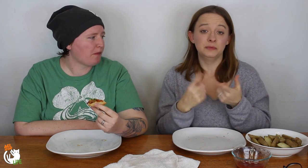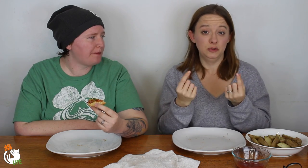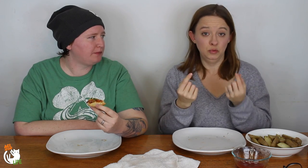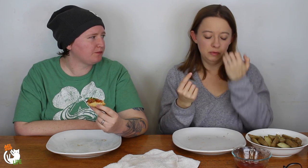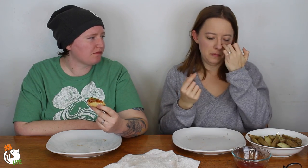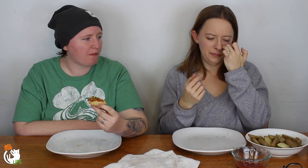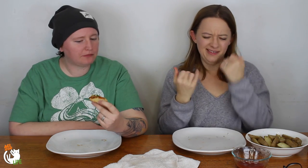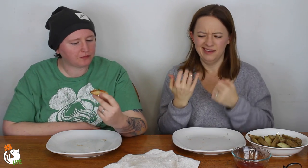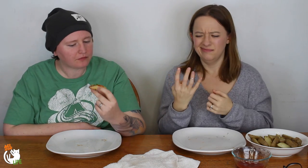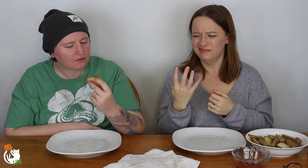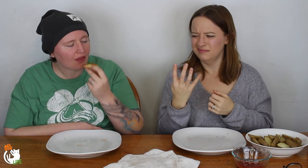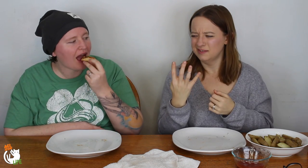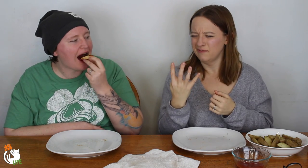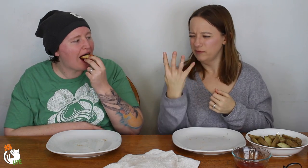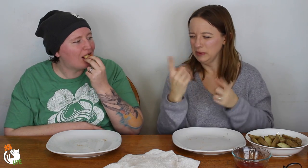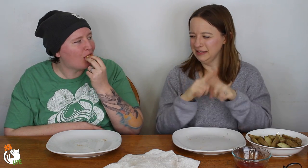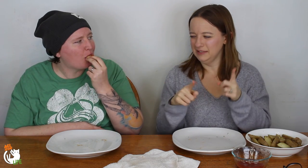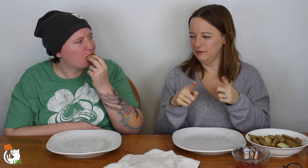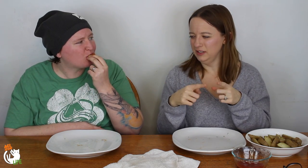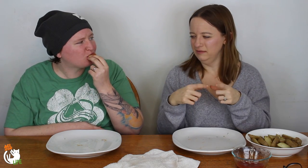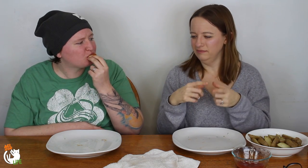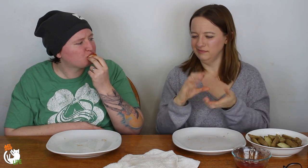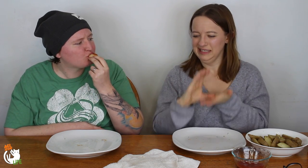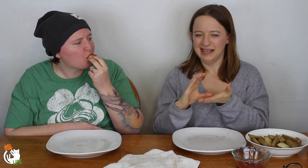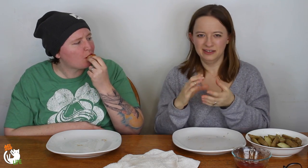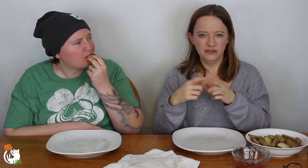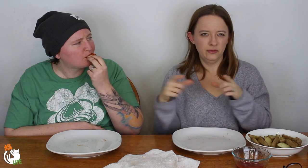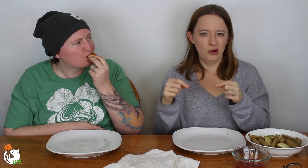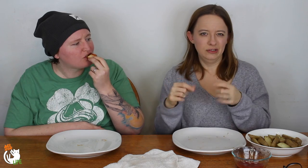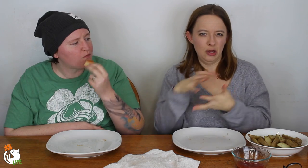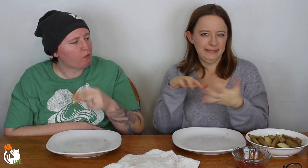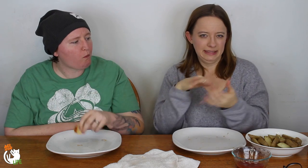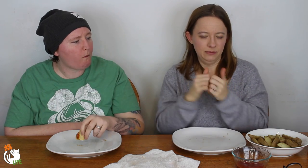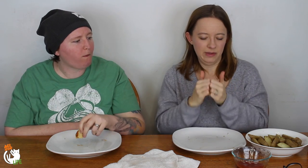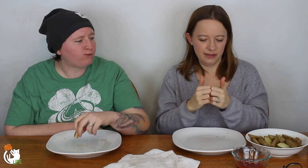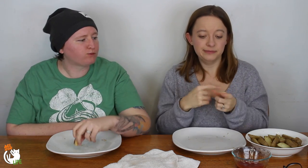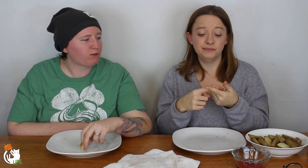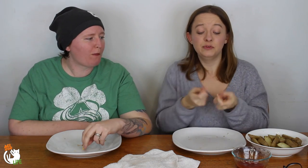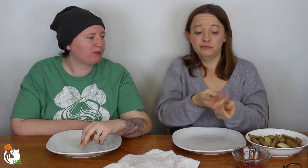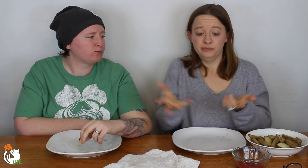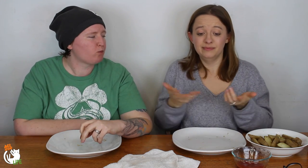Then what you would do is -- I think there was like four different decks of cards all mixed up together.